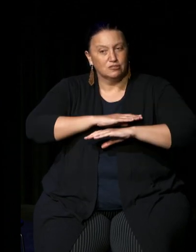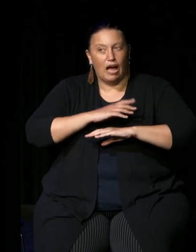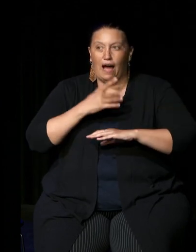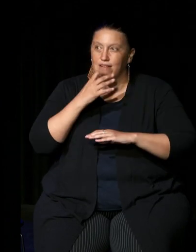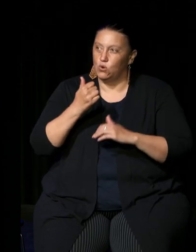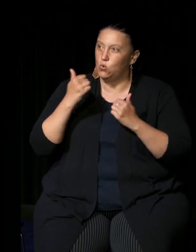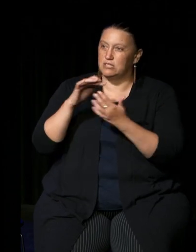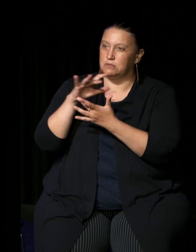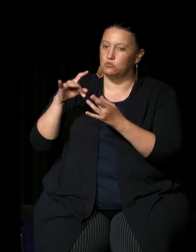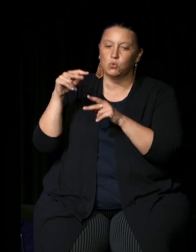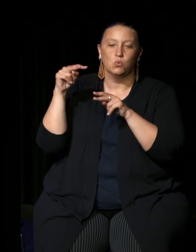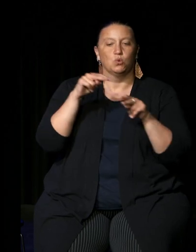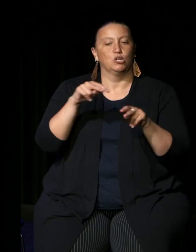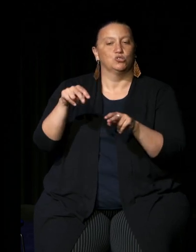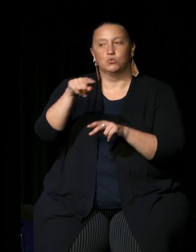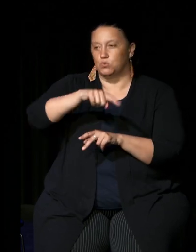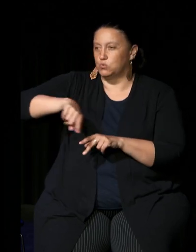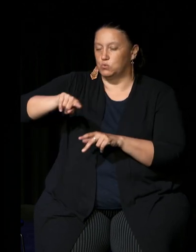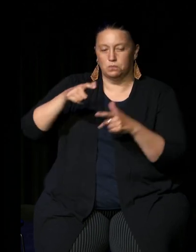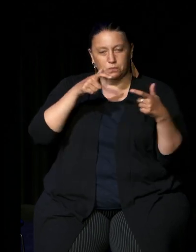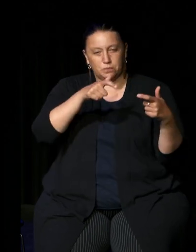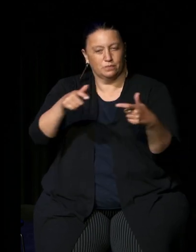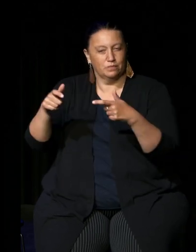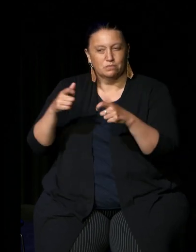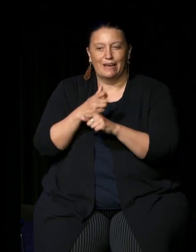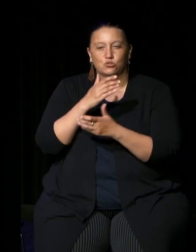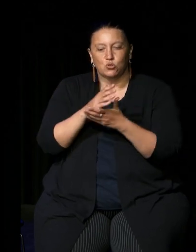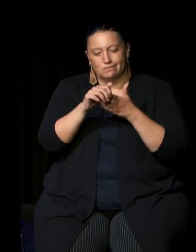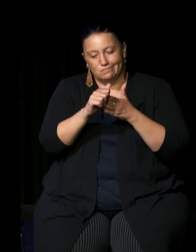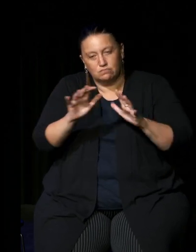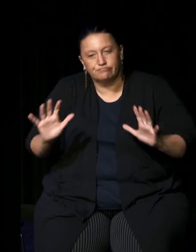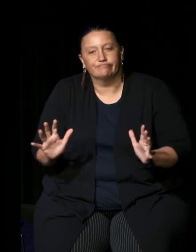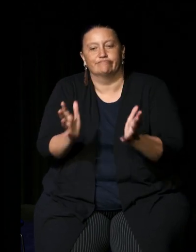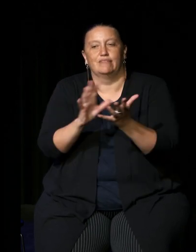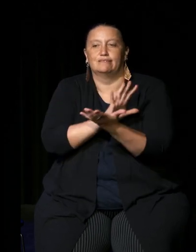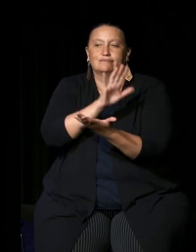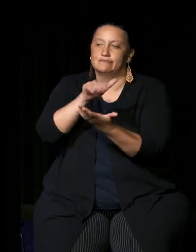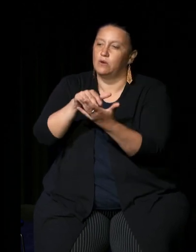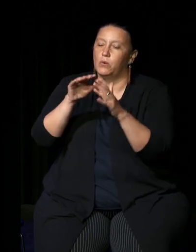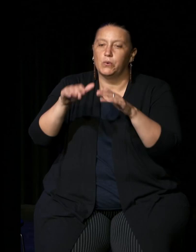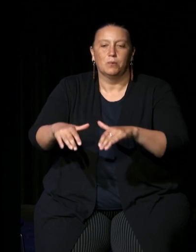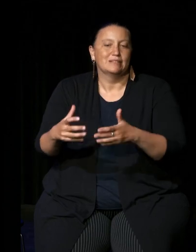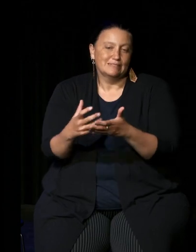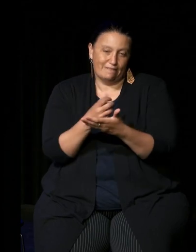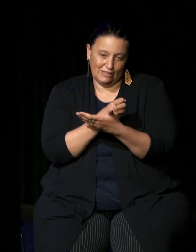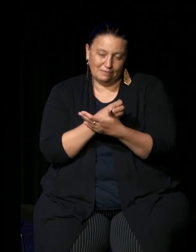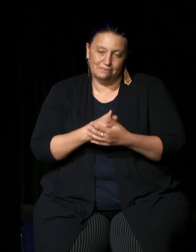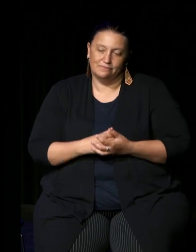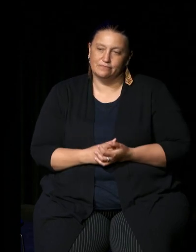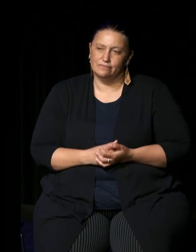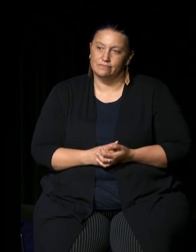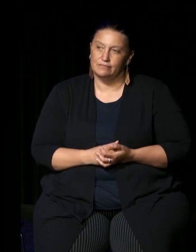from The High Country and take you all safely on your Journeys home at the end of every day